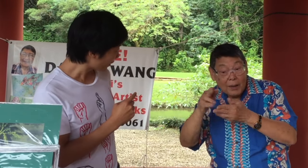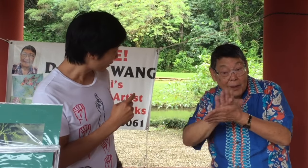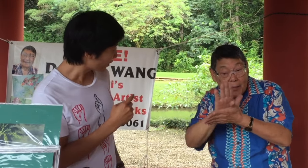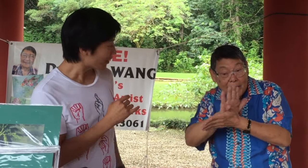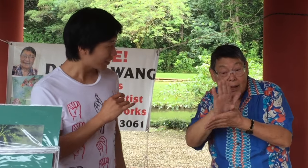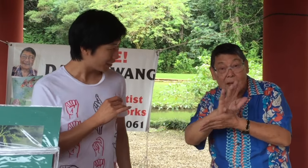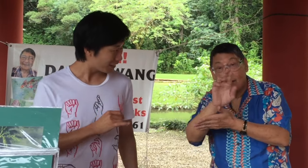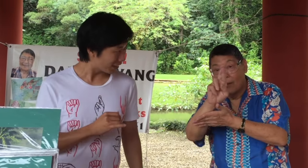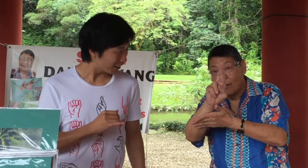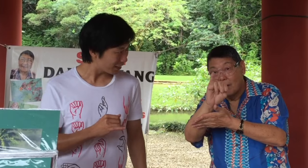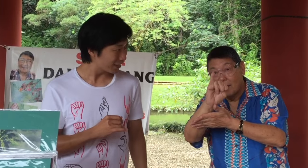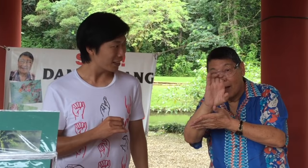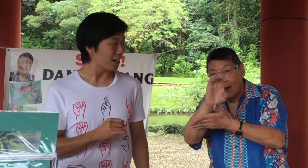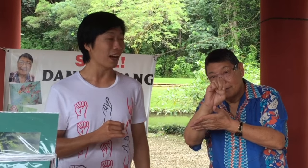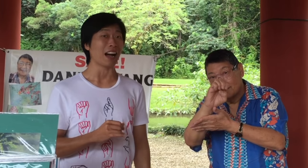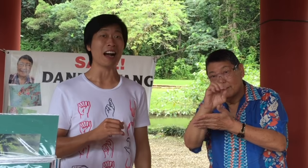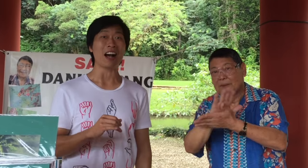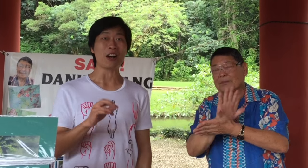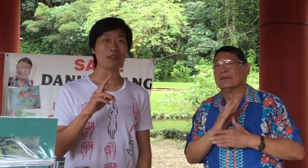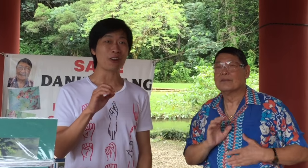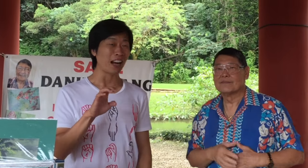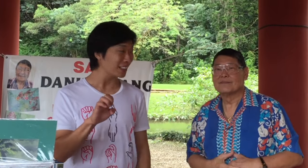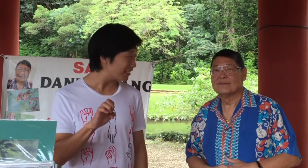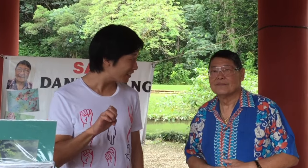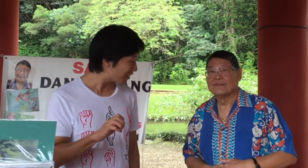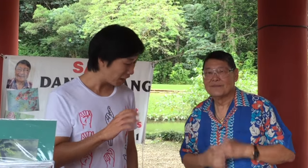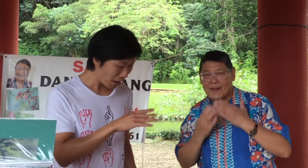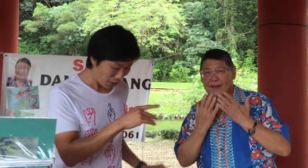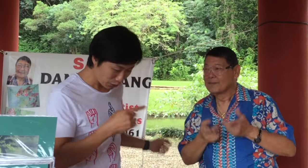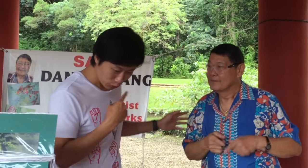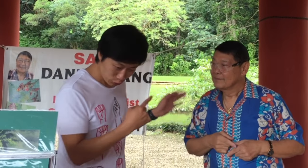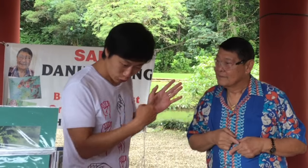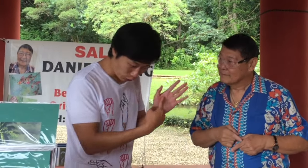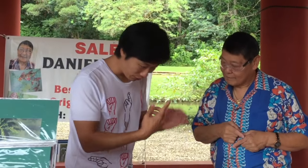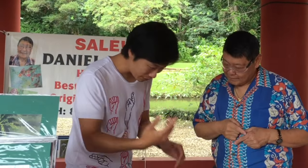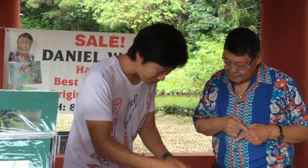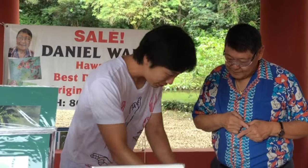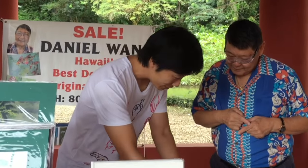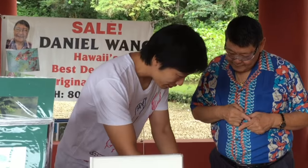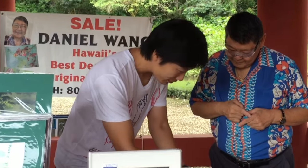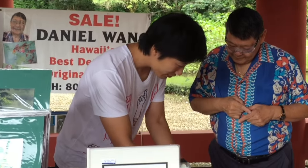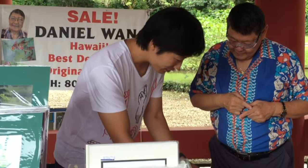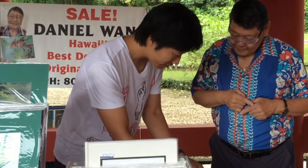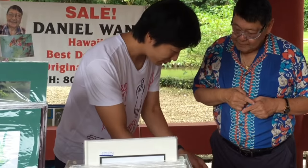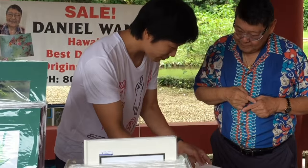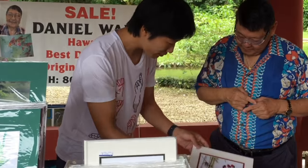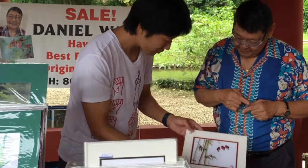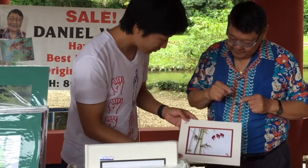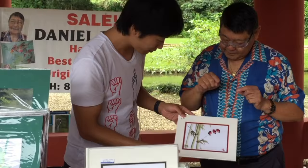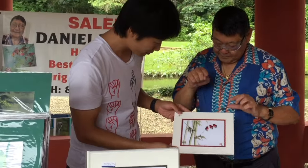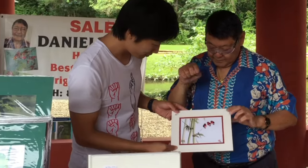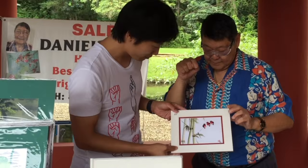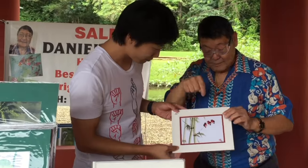I paint on rice paper. Let's show some of your artwork.